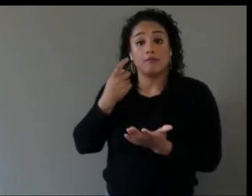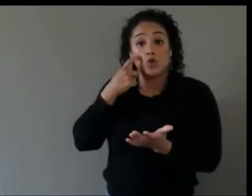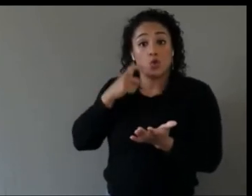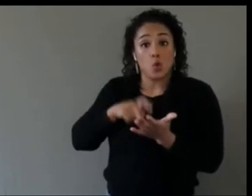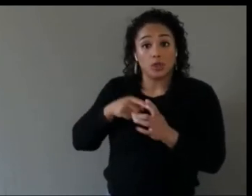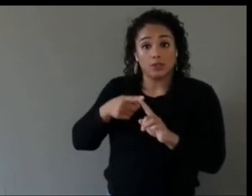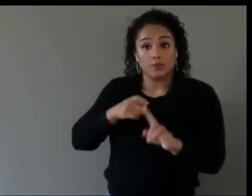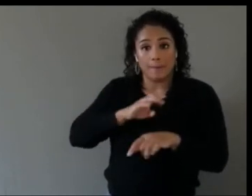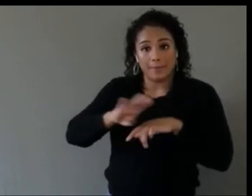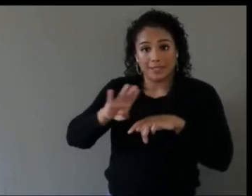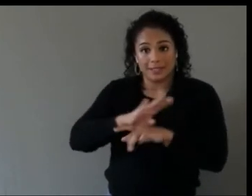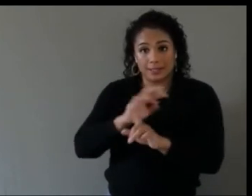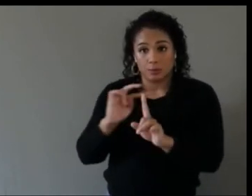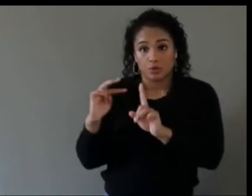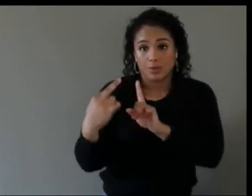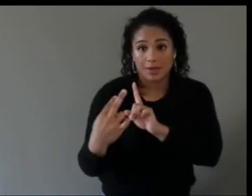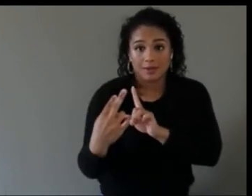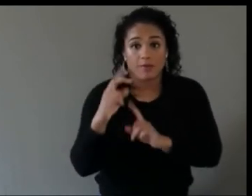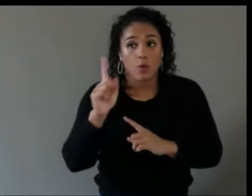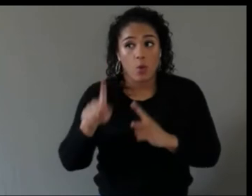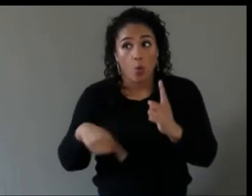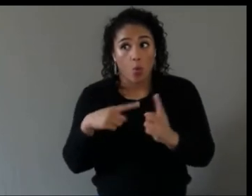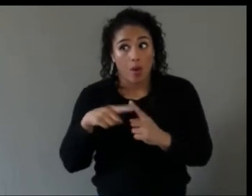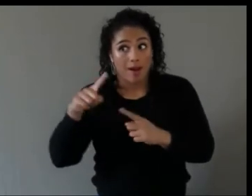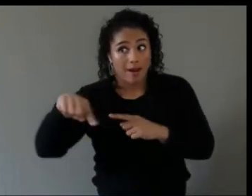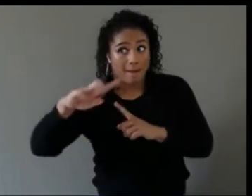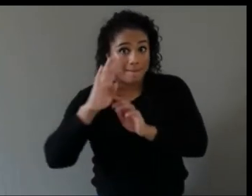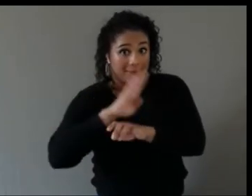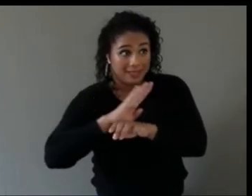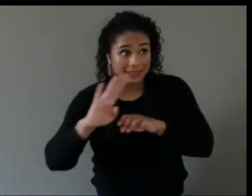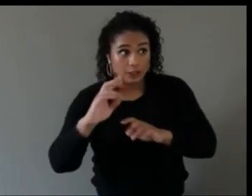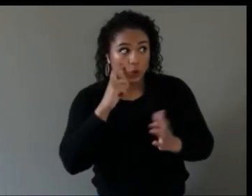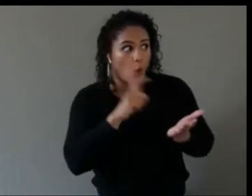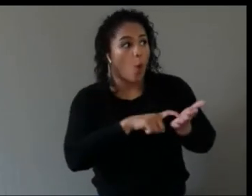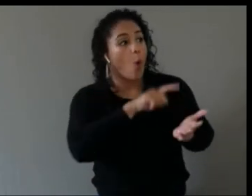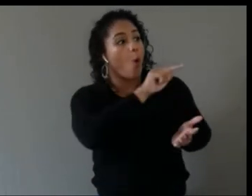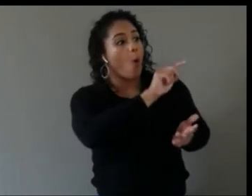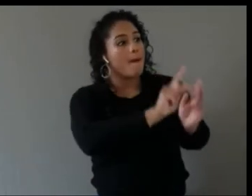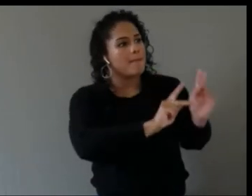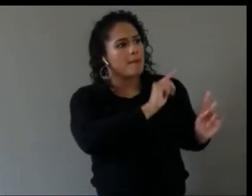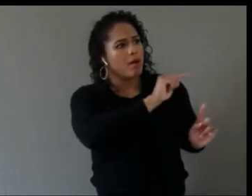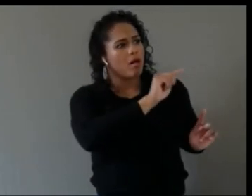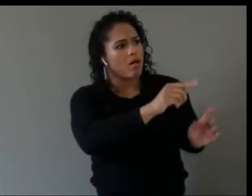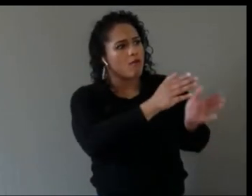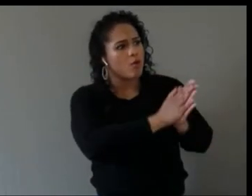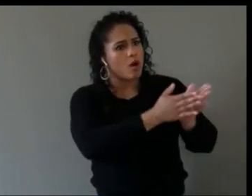how people who are making decisions about where to send resources who might not really